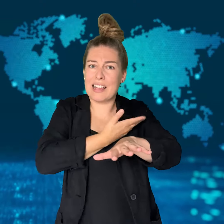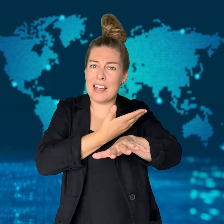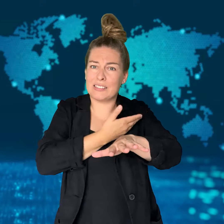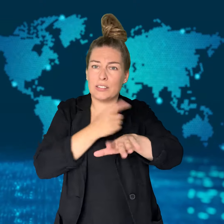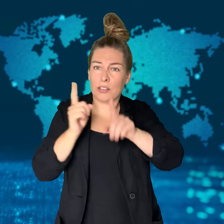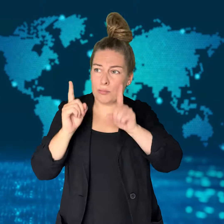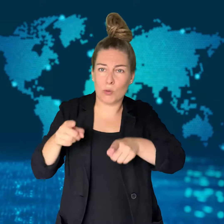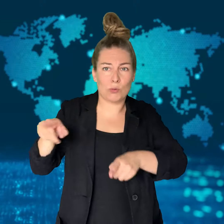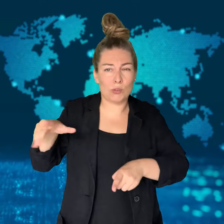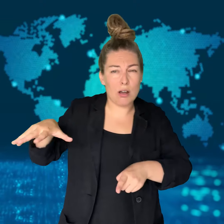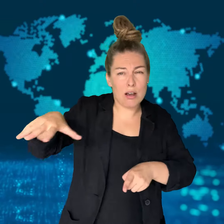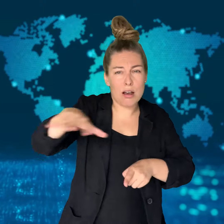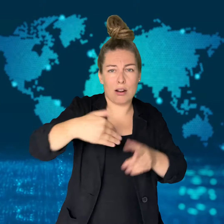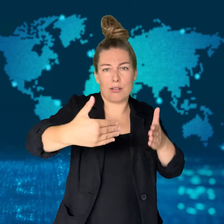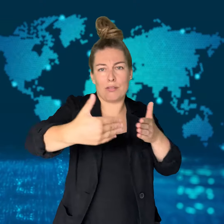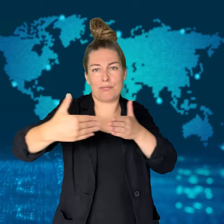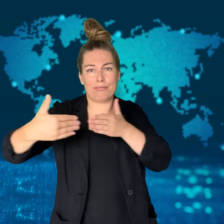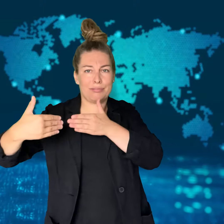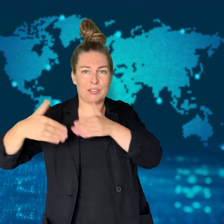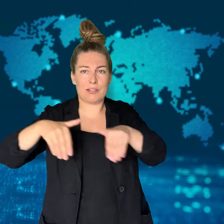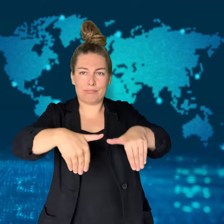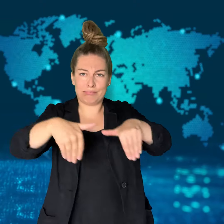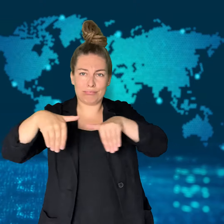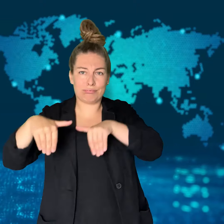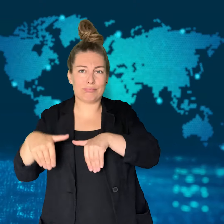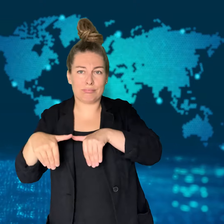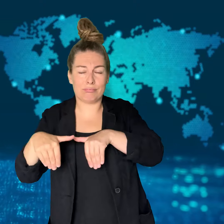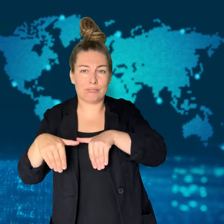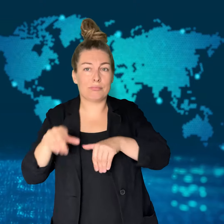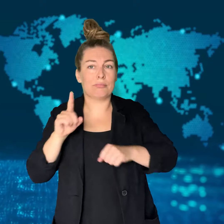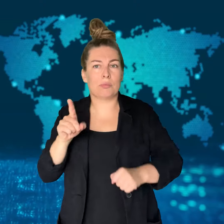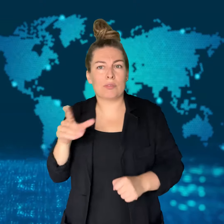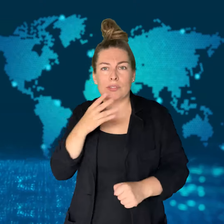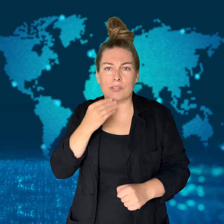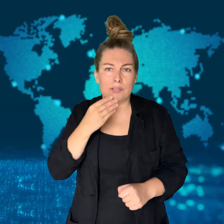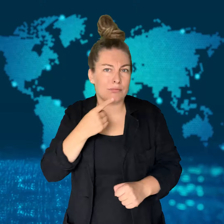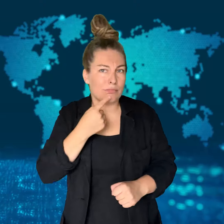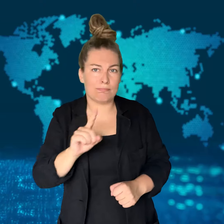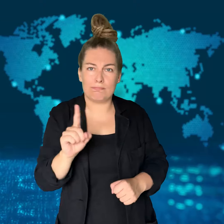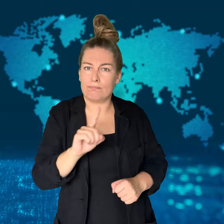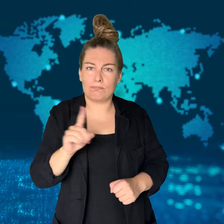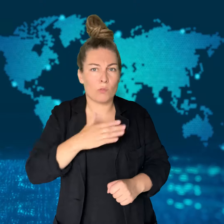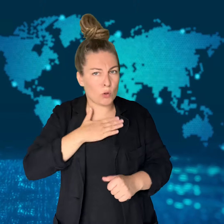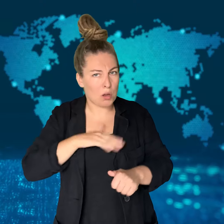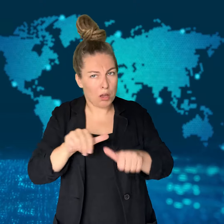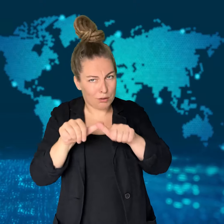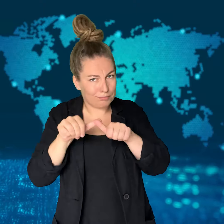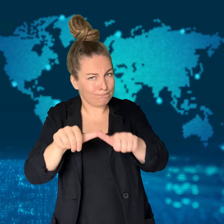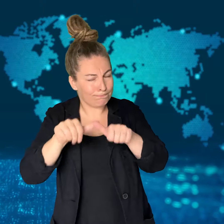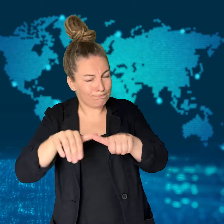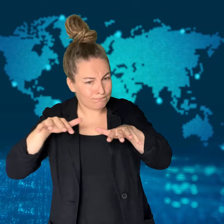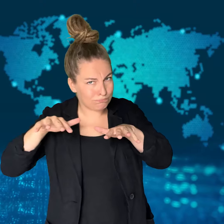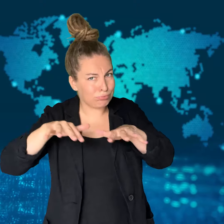stall as Hamas demands that Israel withdraw from all of Gaza